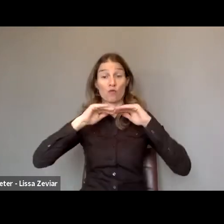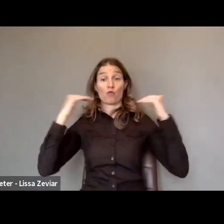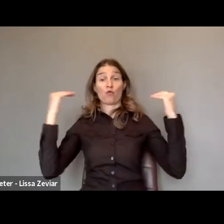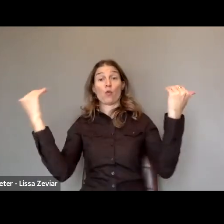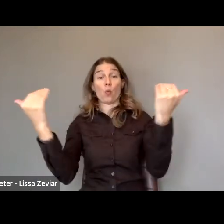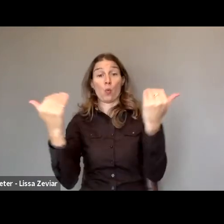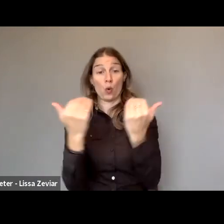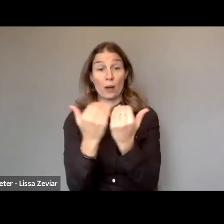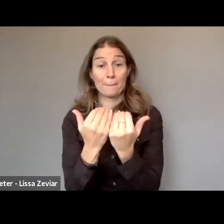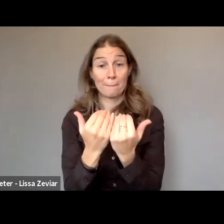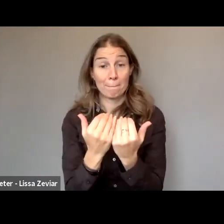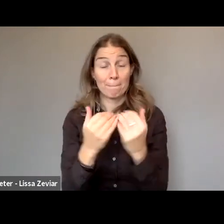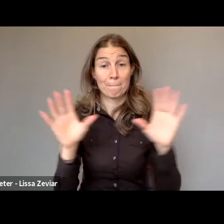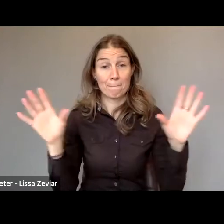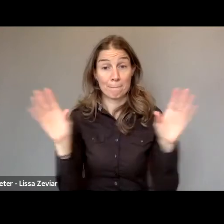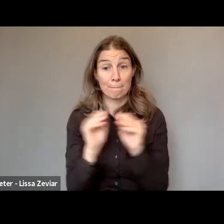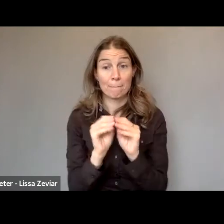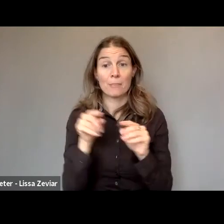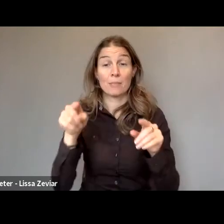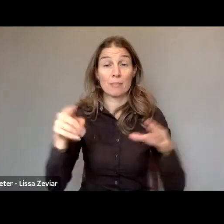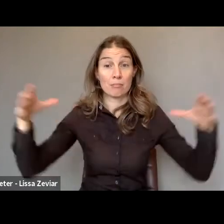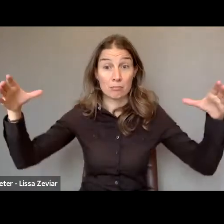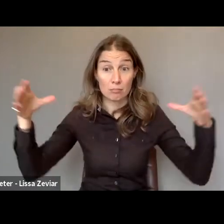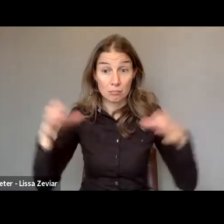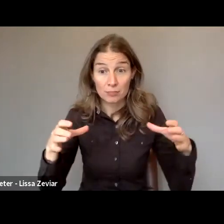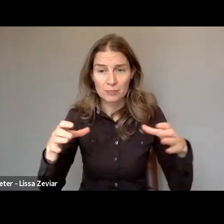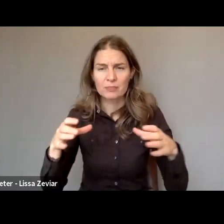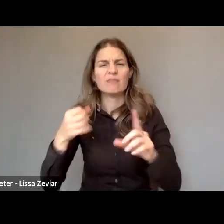It was a very big forum on the fight against domestic violence.